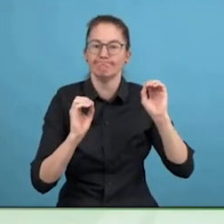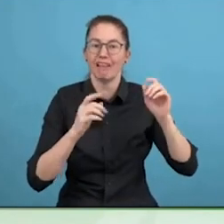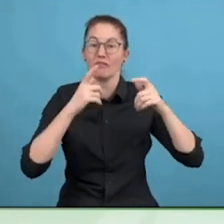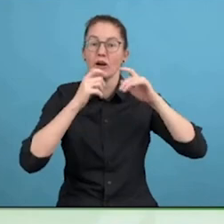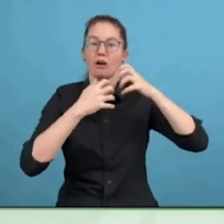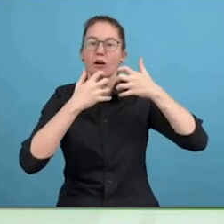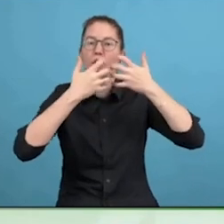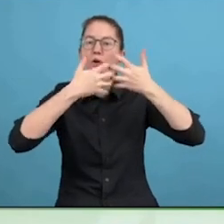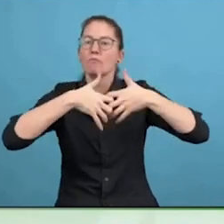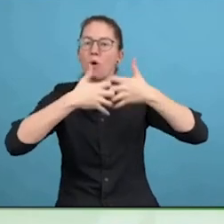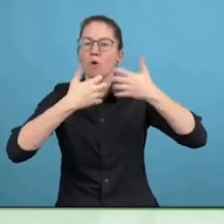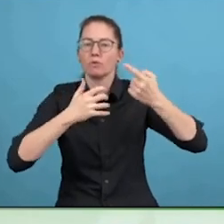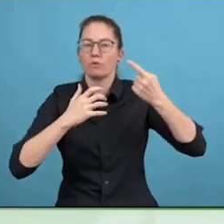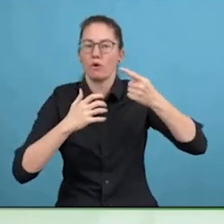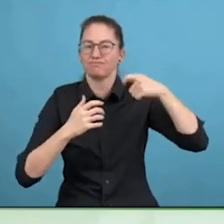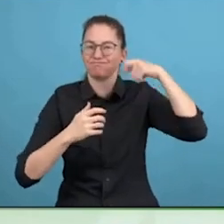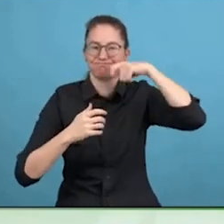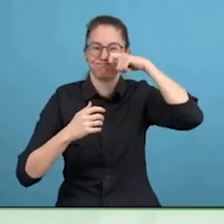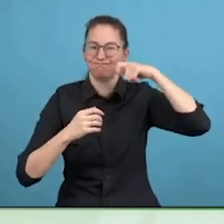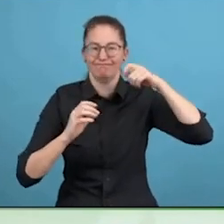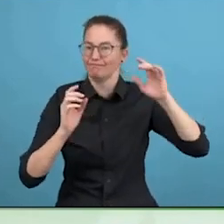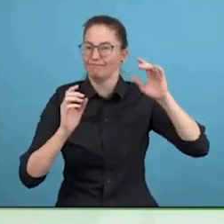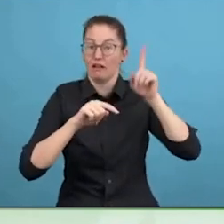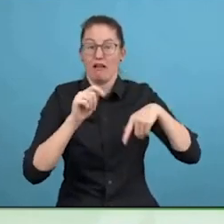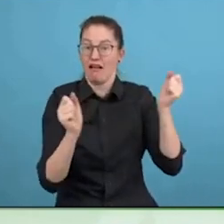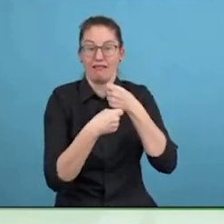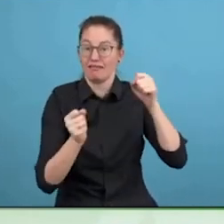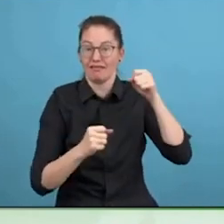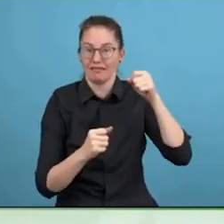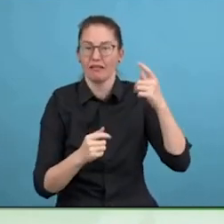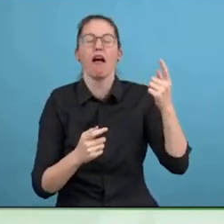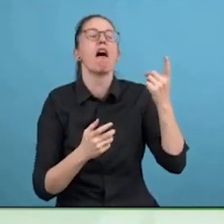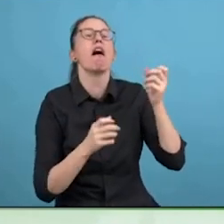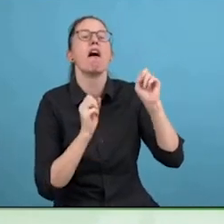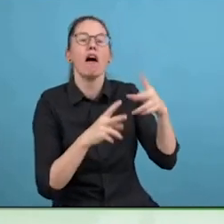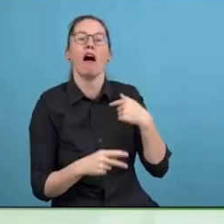These are solutions, very simple solutions out there, and you can